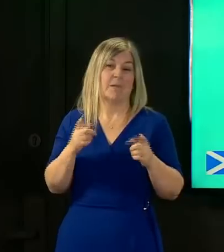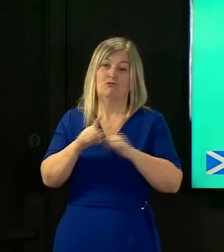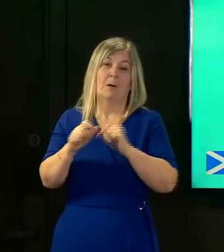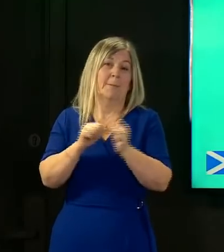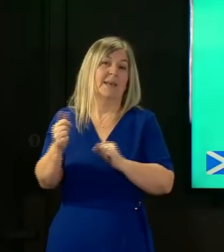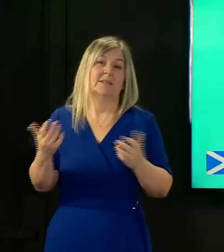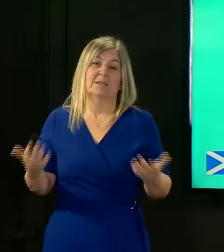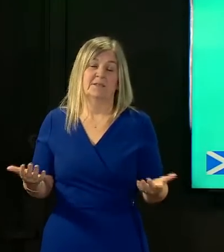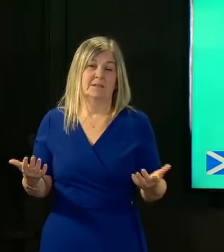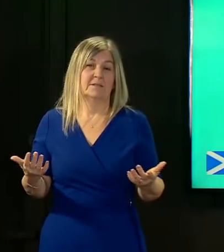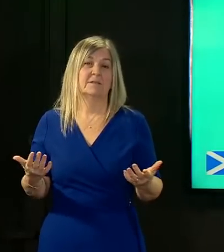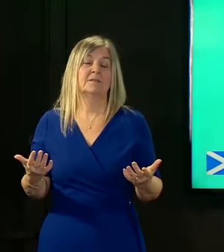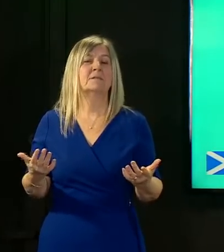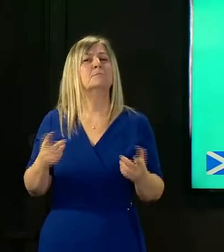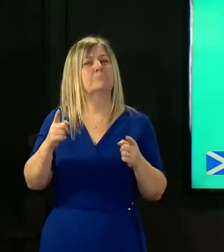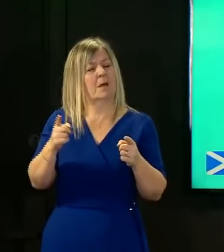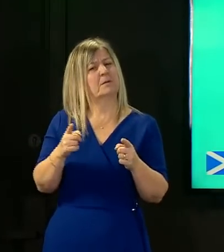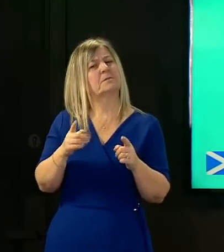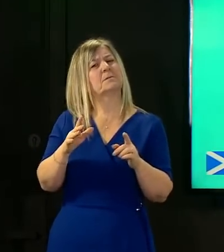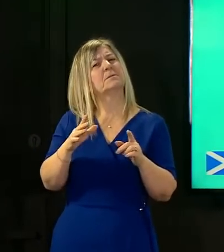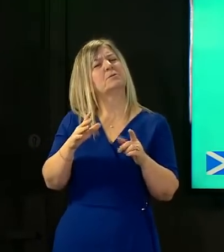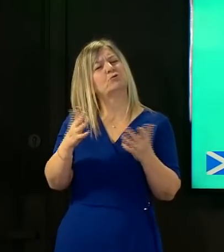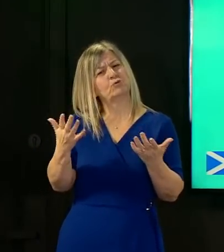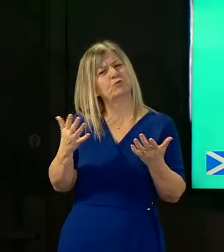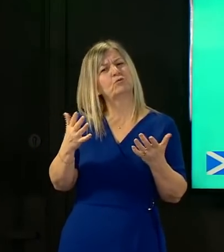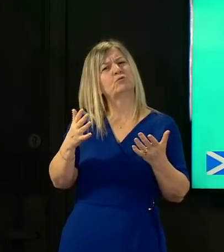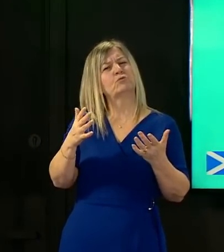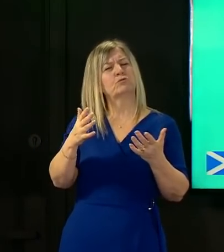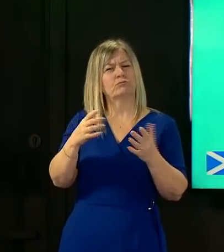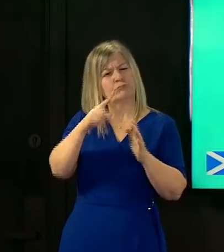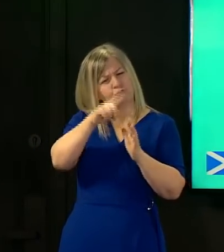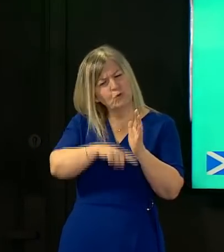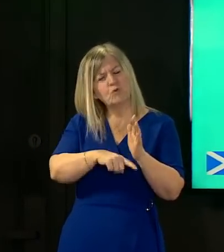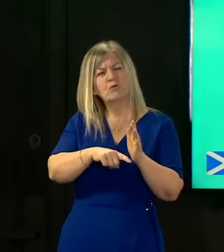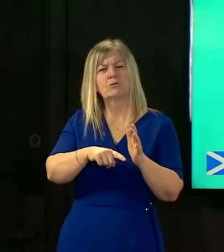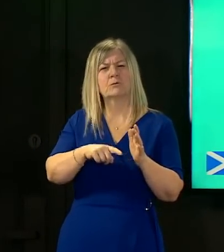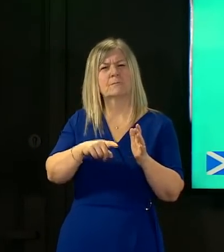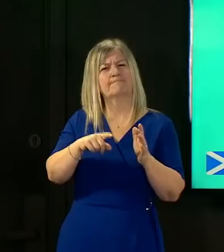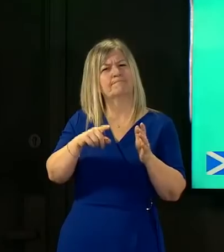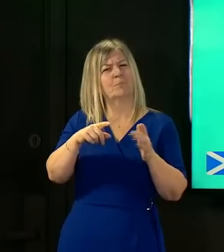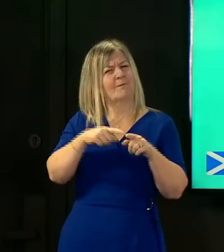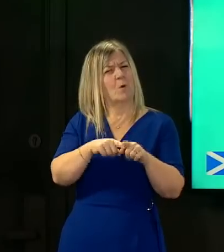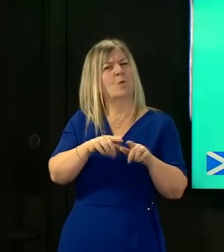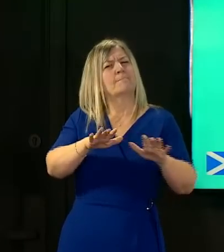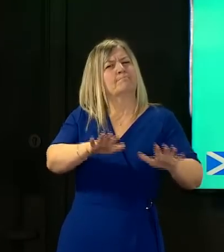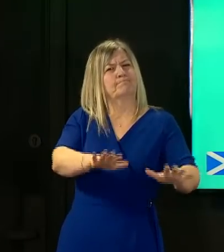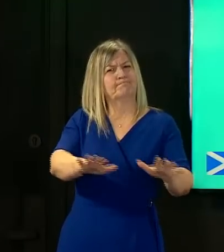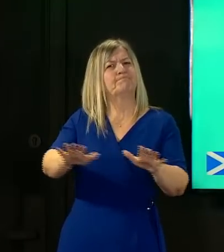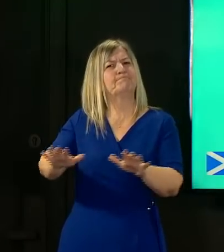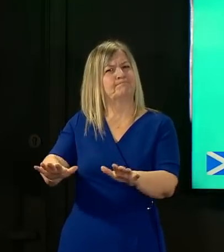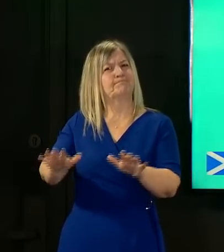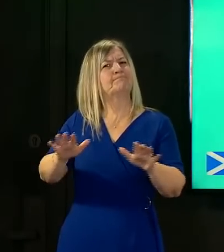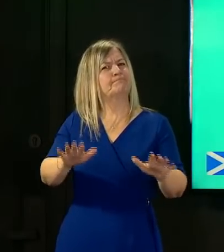move at a pace that is proportionate to the risk but also that doesn't risk us um sparking off